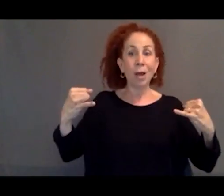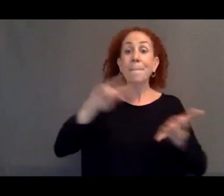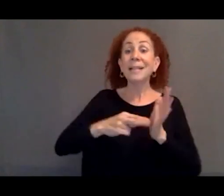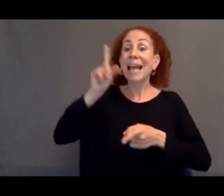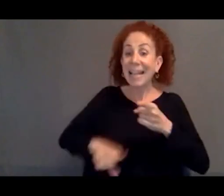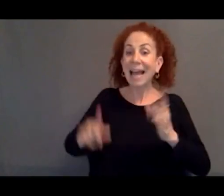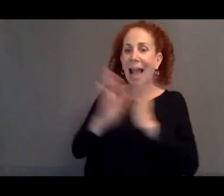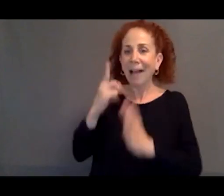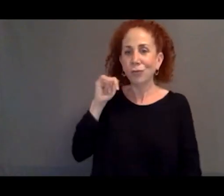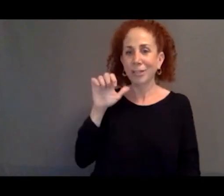did not come out of nowhere.